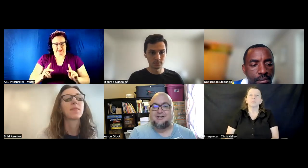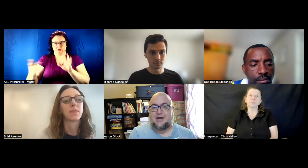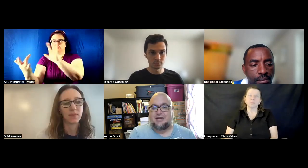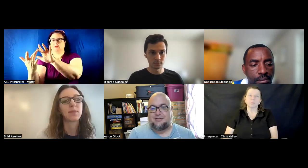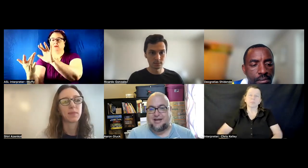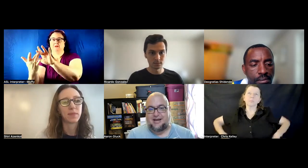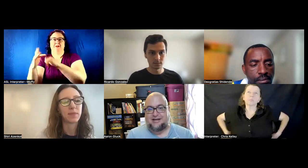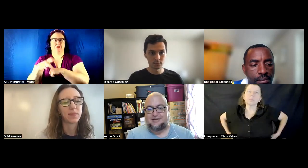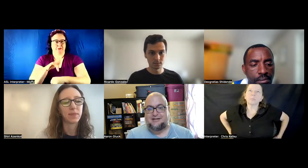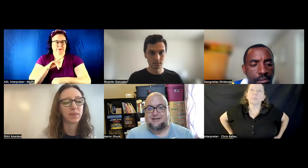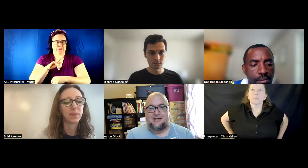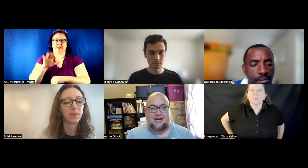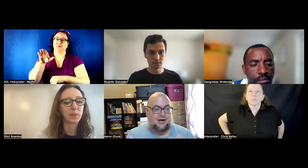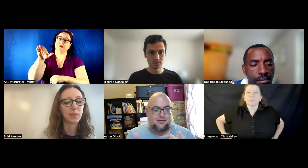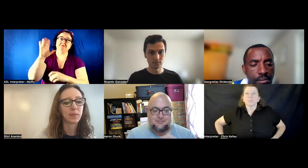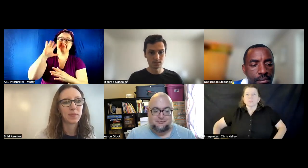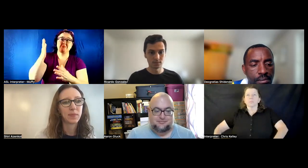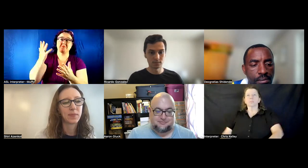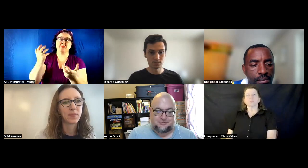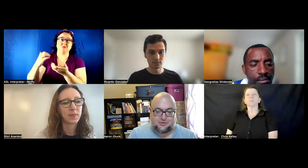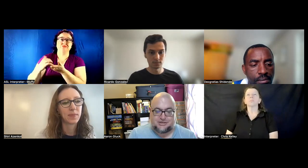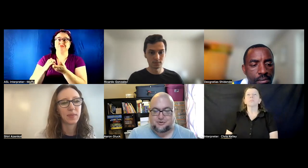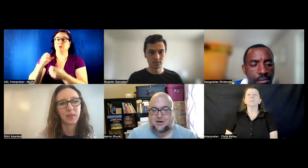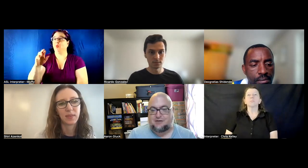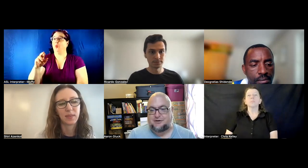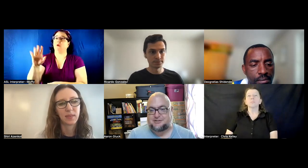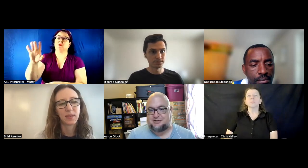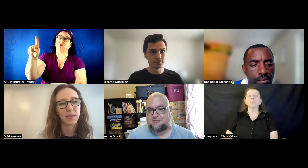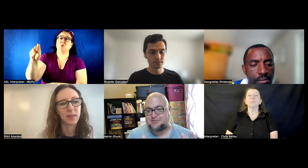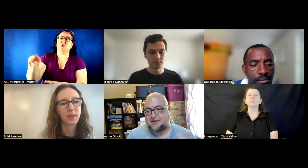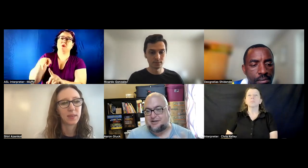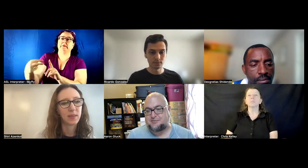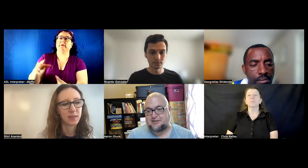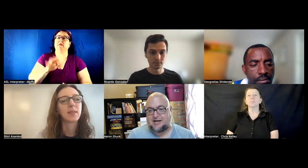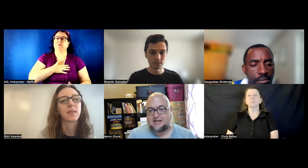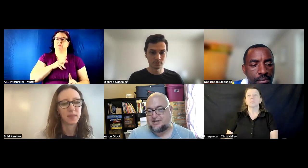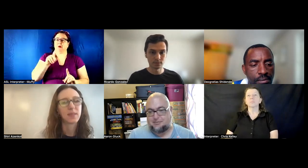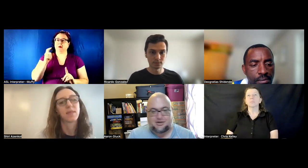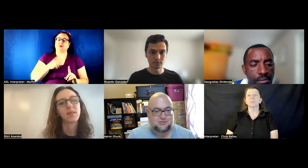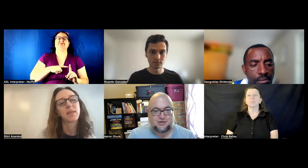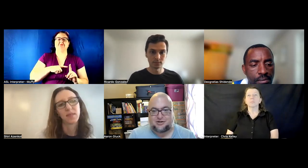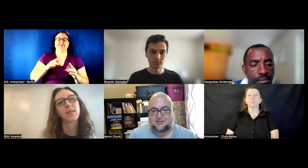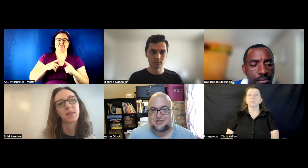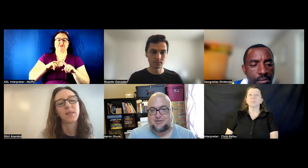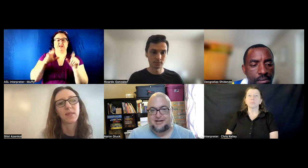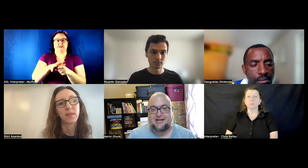rather than you get to a conference and you've spent the last nine months working on something